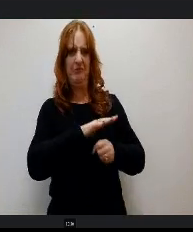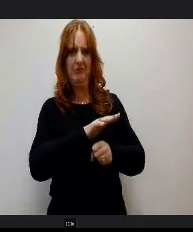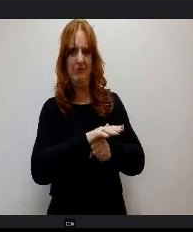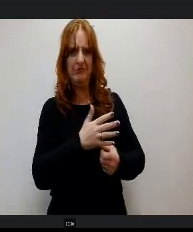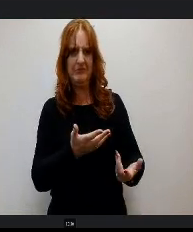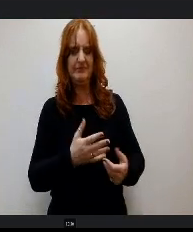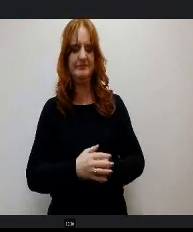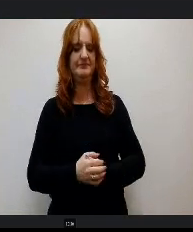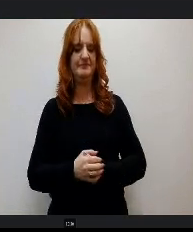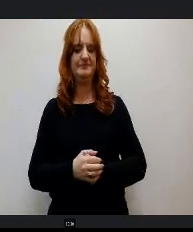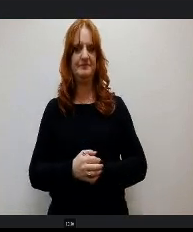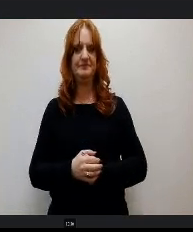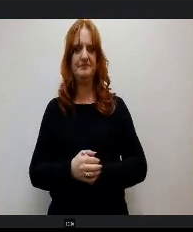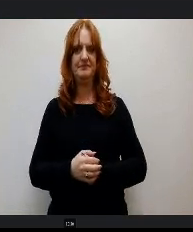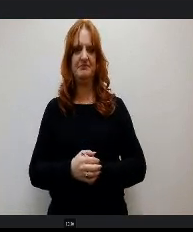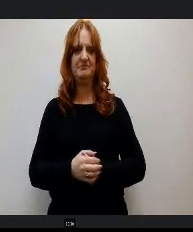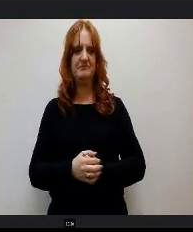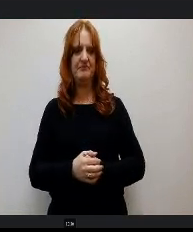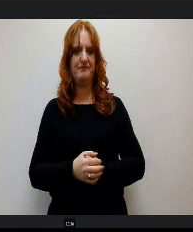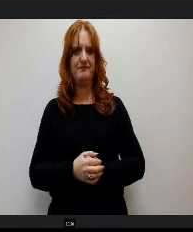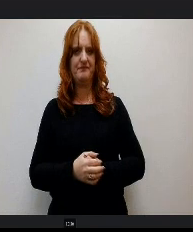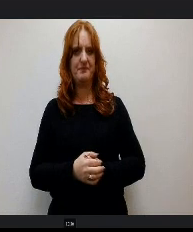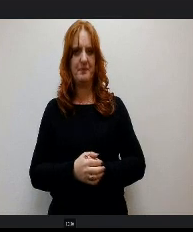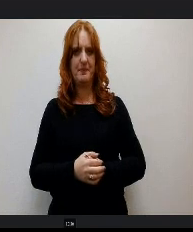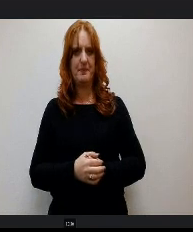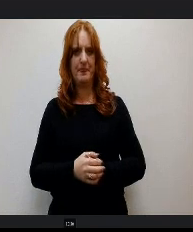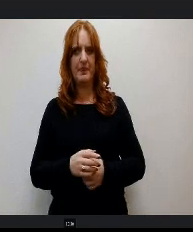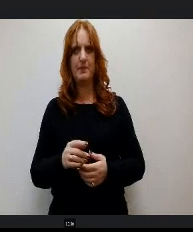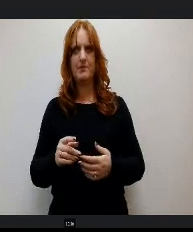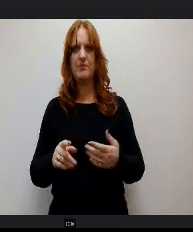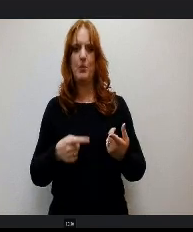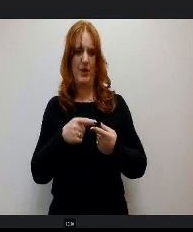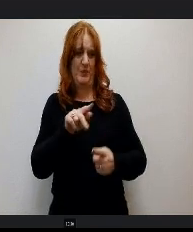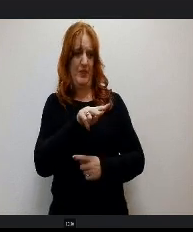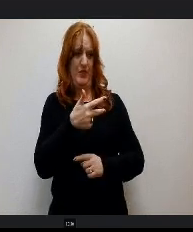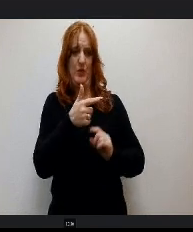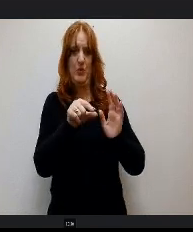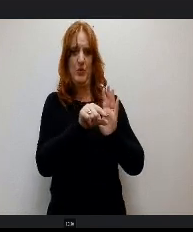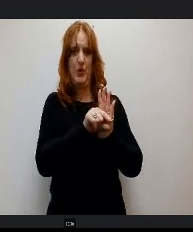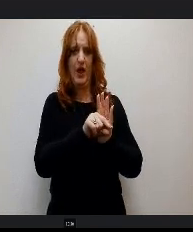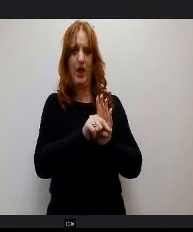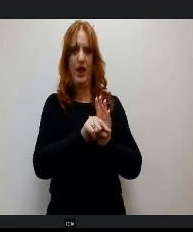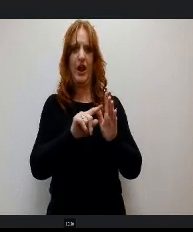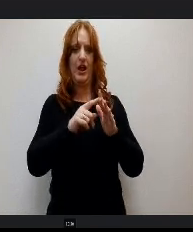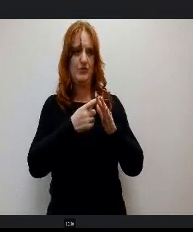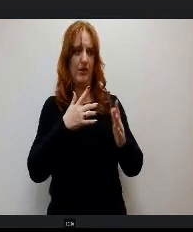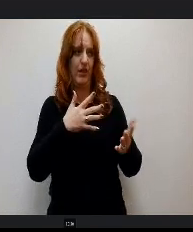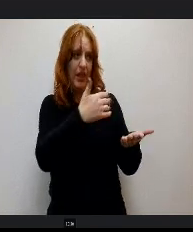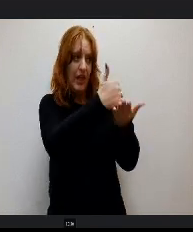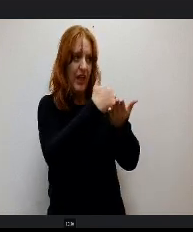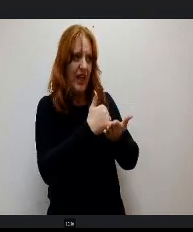It didn't help when I was in 3rd grade. I started to get help, but it wasn't targeted towards my